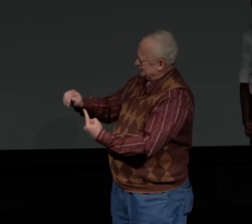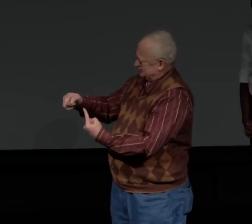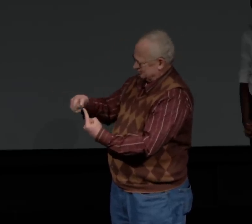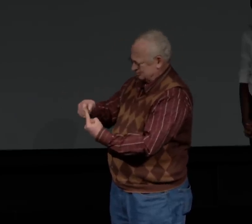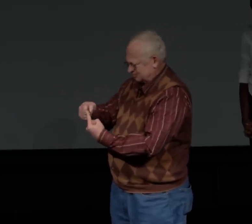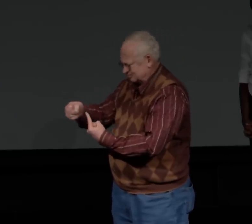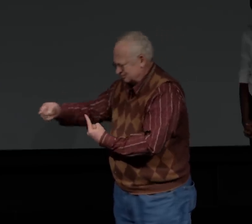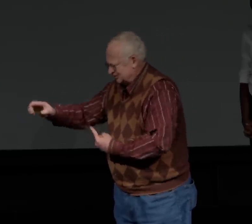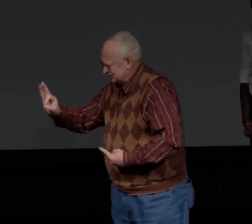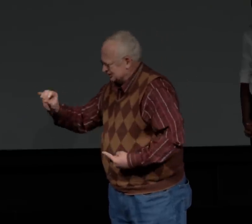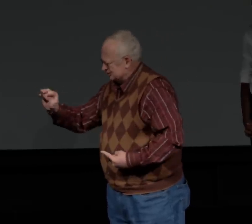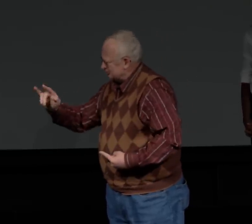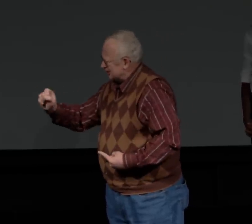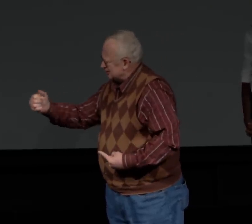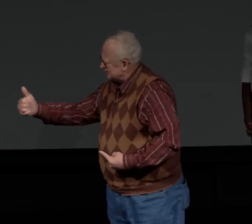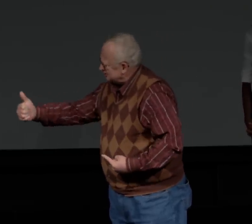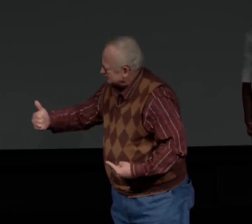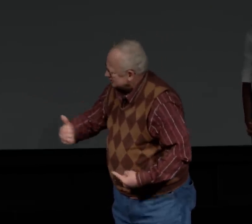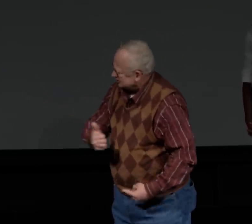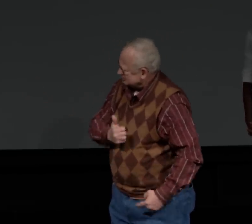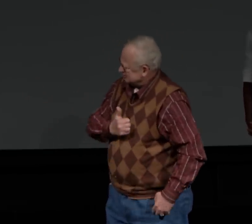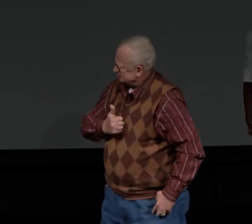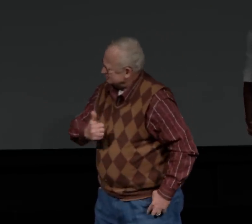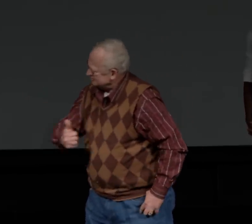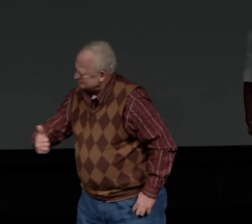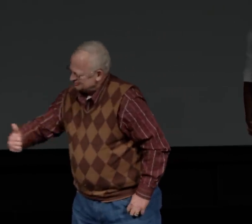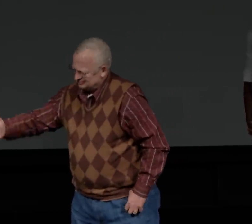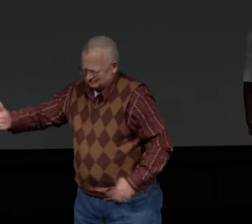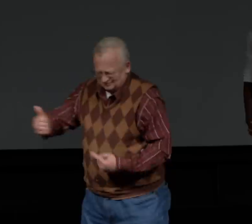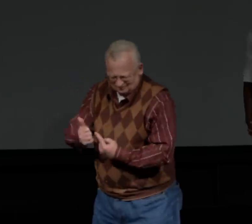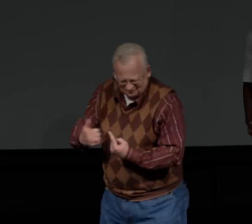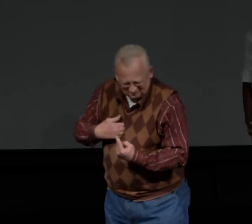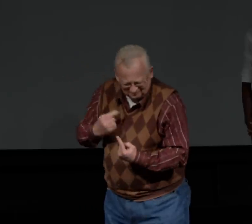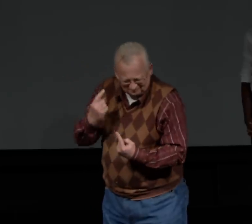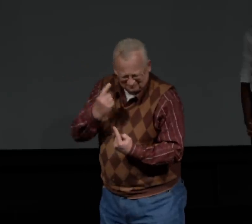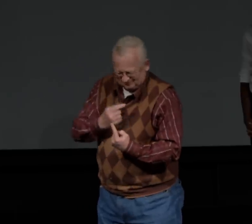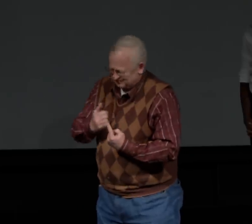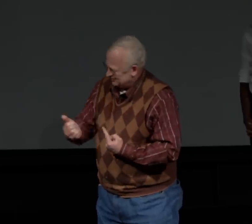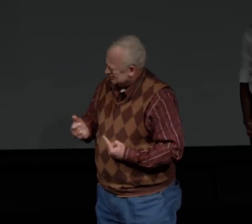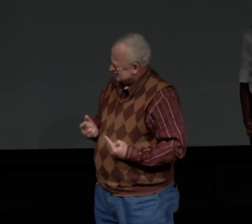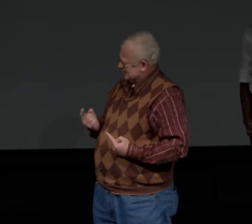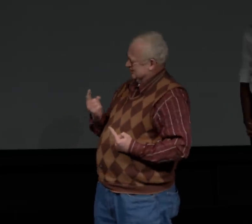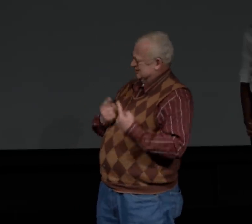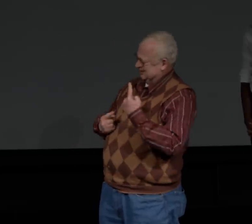But we have noticed that in Austin, they have to travel quite a bit.